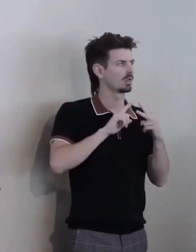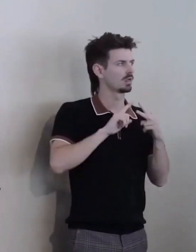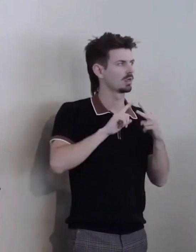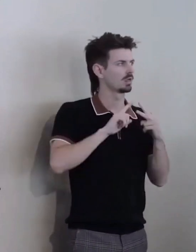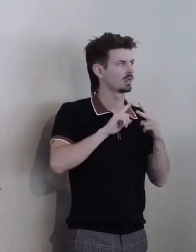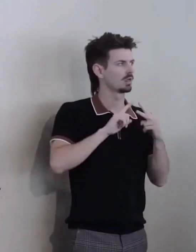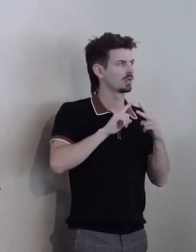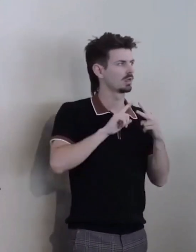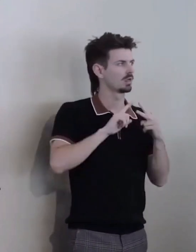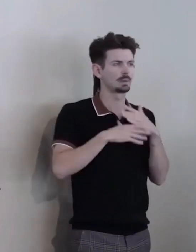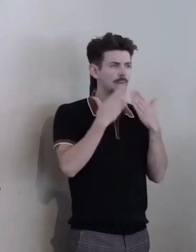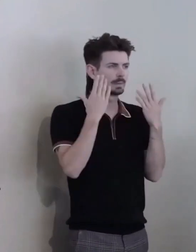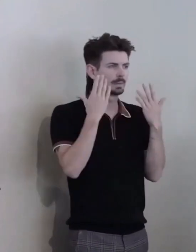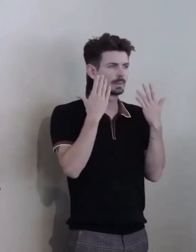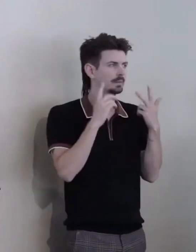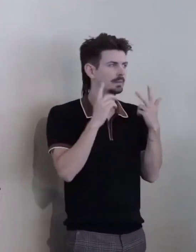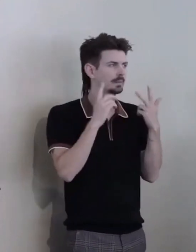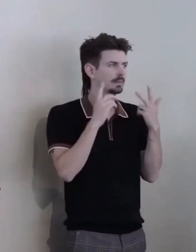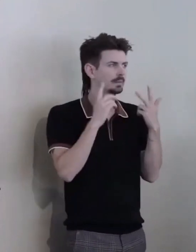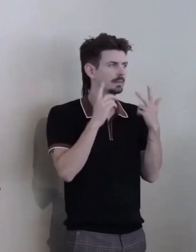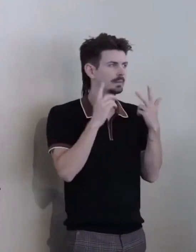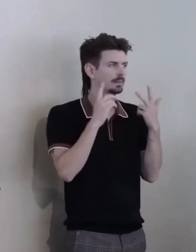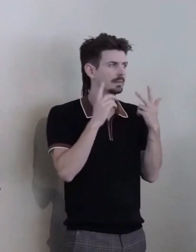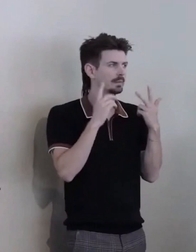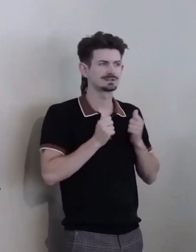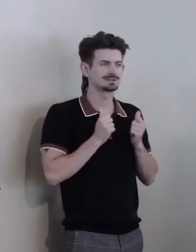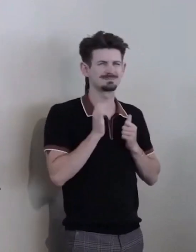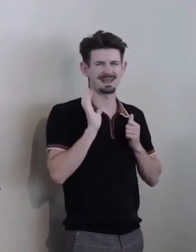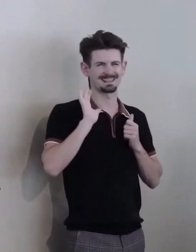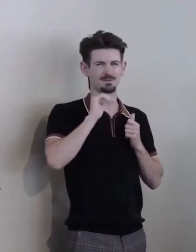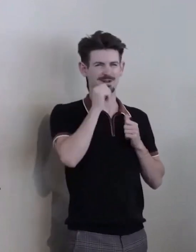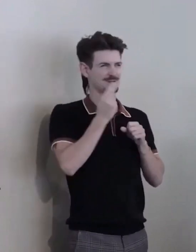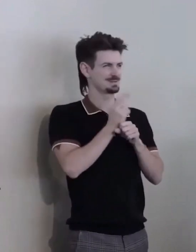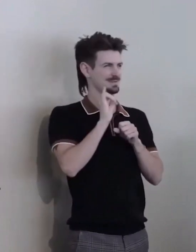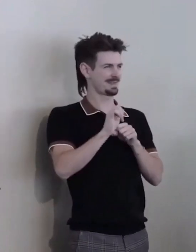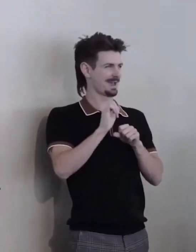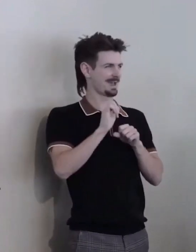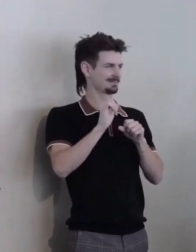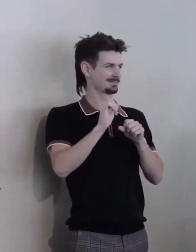We didn't use words like that back then, but the reality is that...